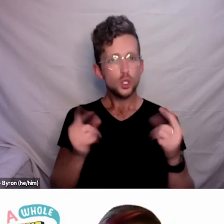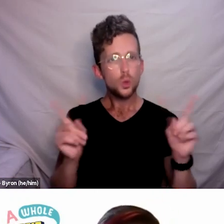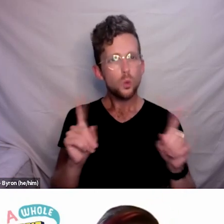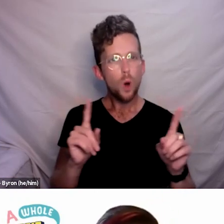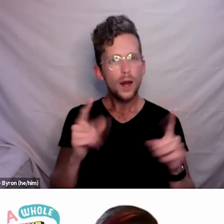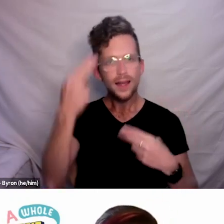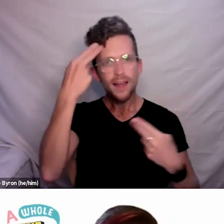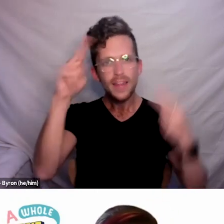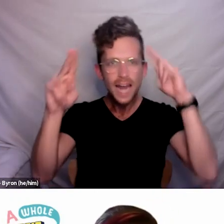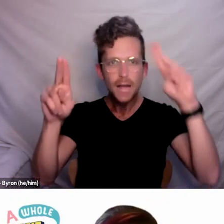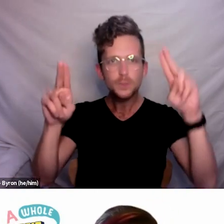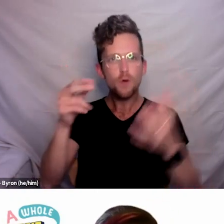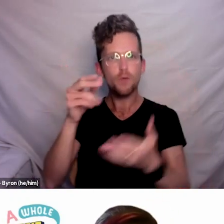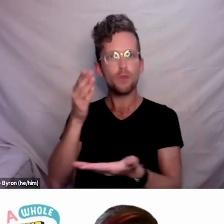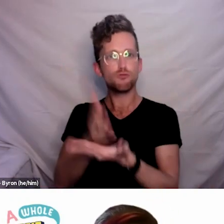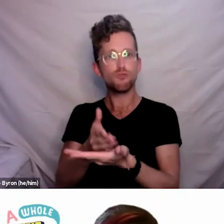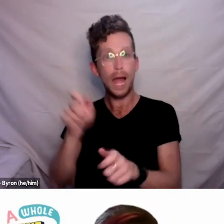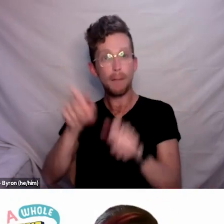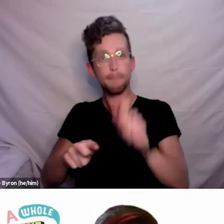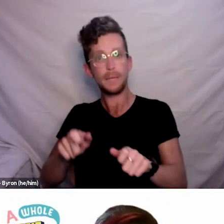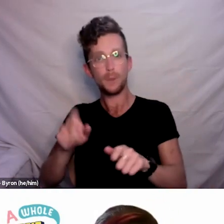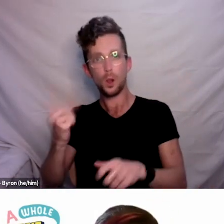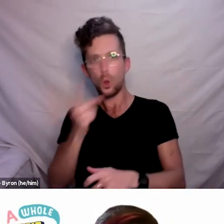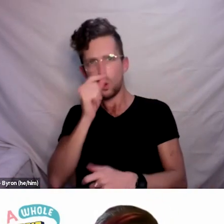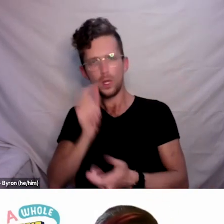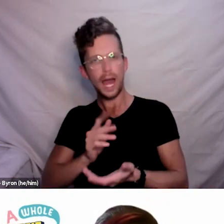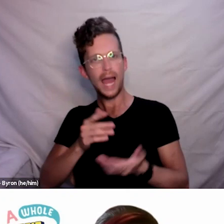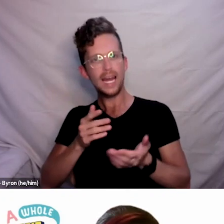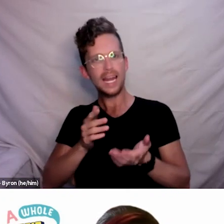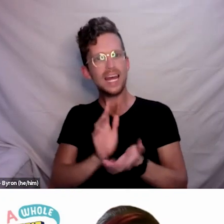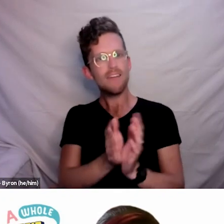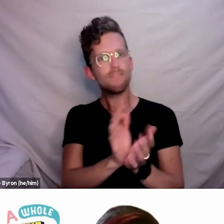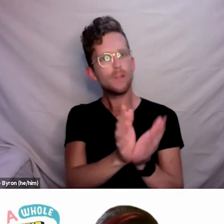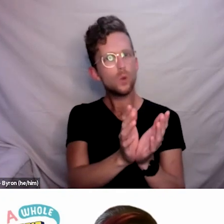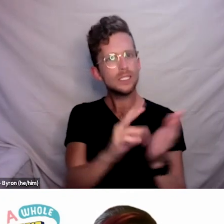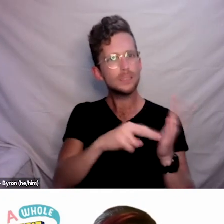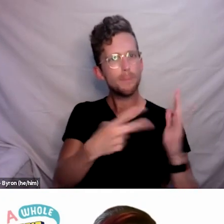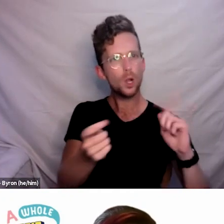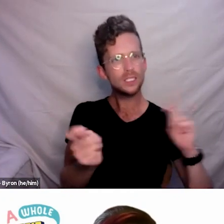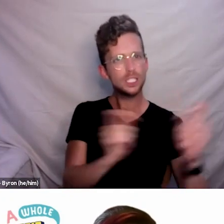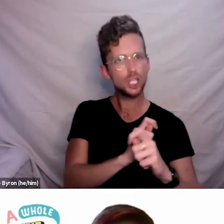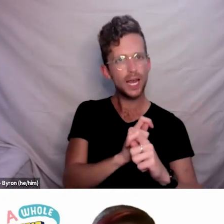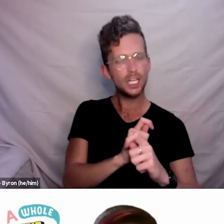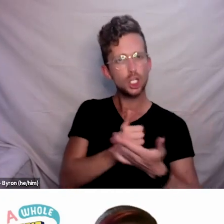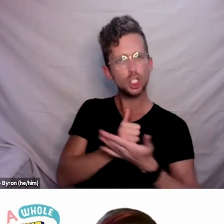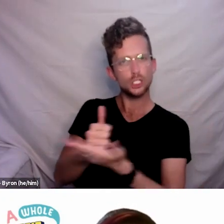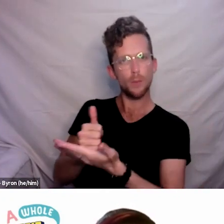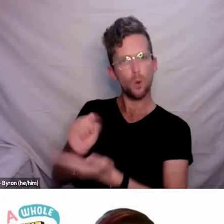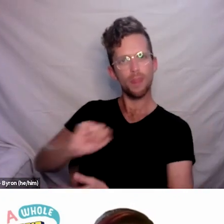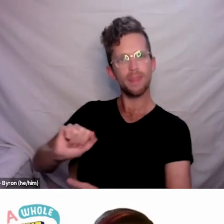that they see opportunity to do that either by speaking to us and amplifying the voice to the agency that’s leading climate change